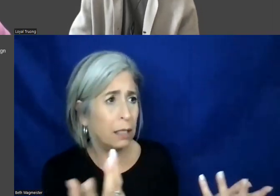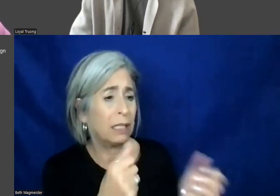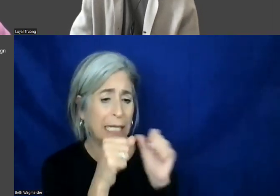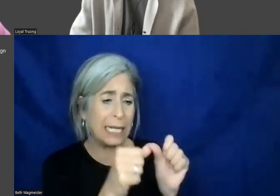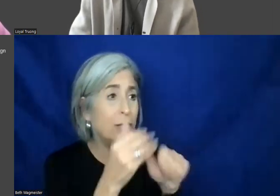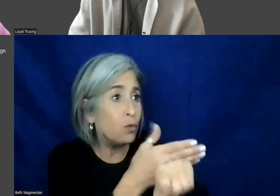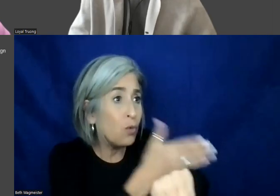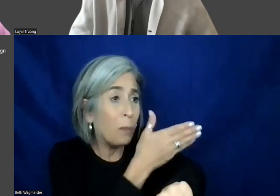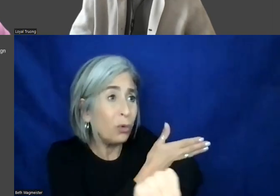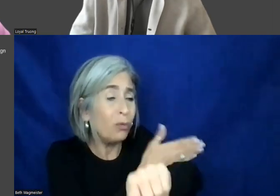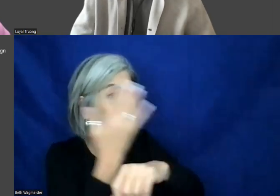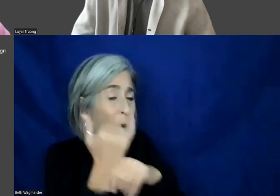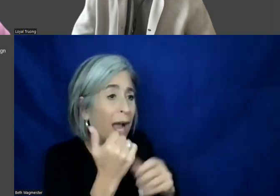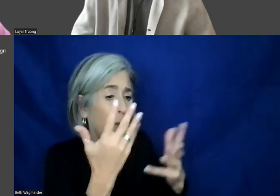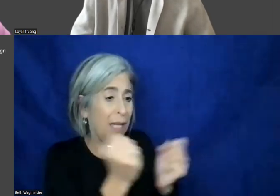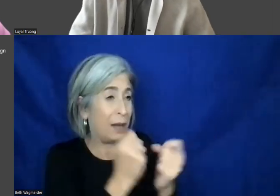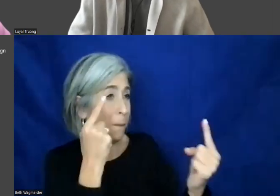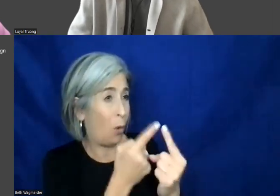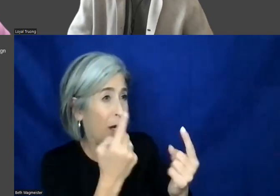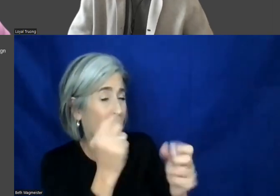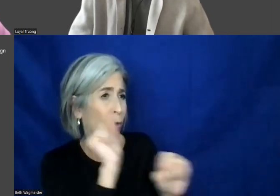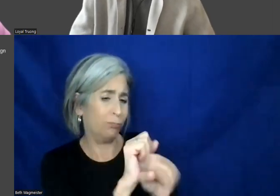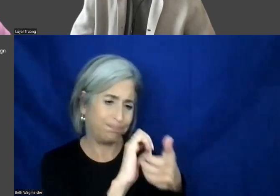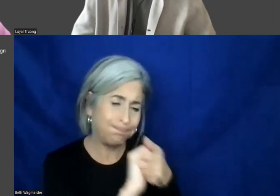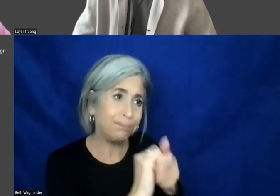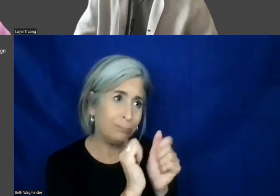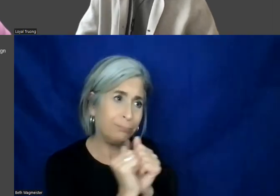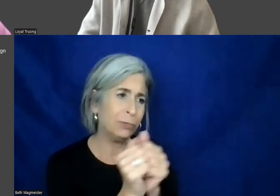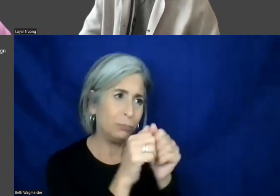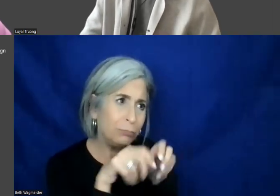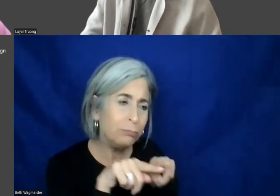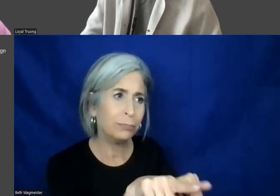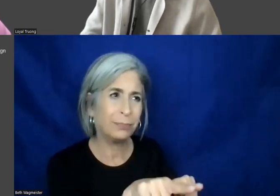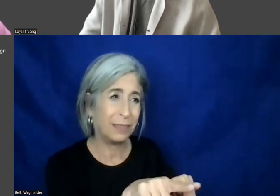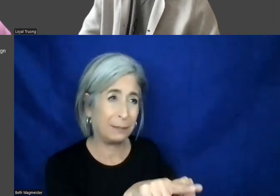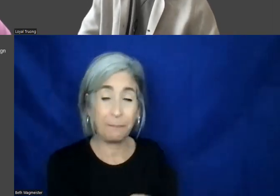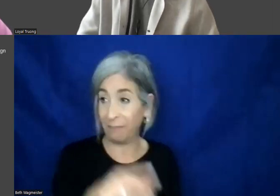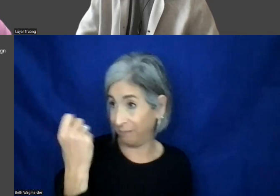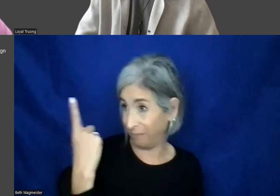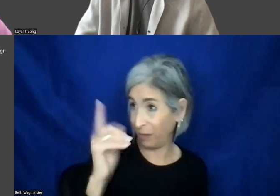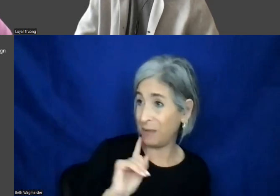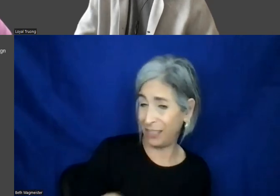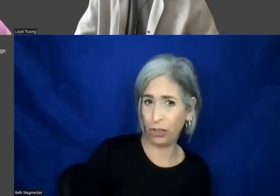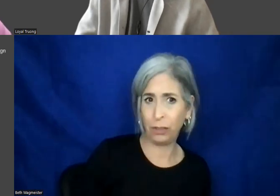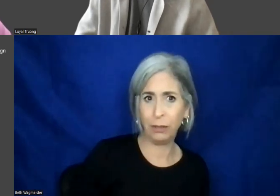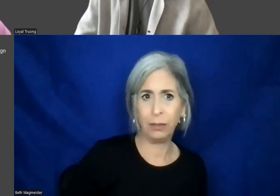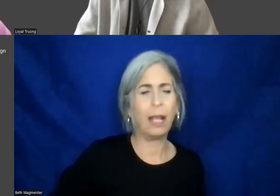improve it so that we can get to a point where we're working cohesively as a team. I hope that answers the question. >> MITALI KAMAT: I think you did. I